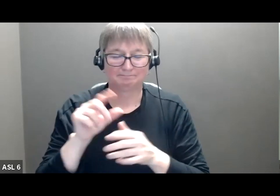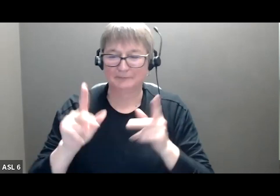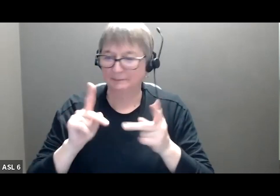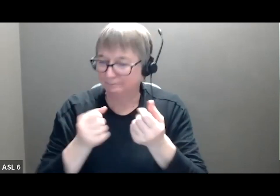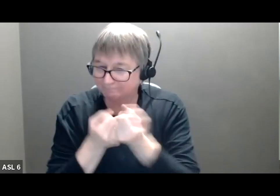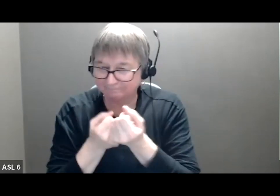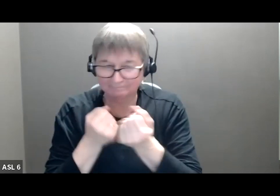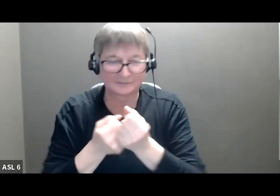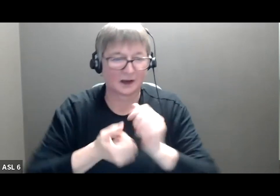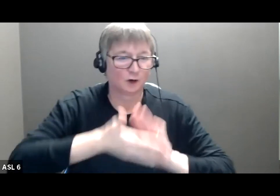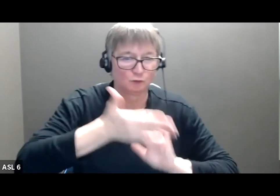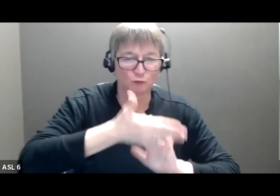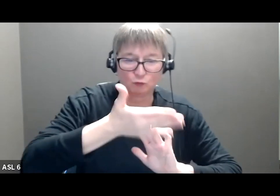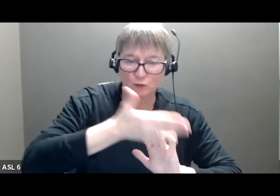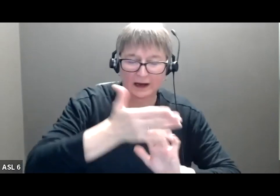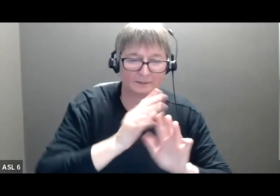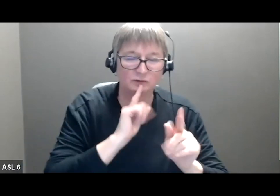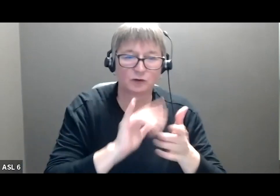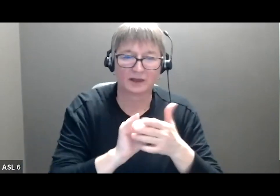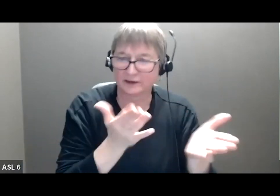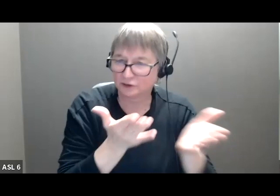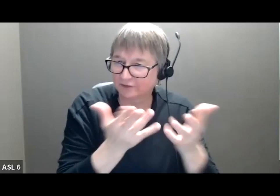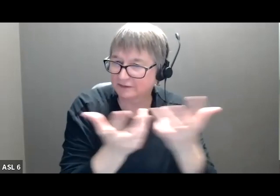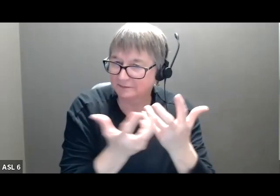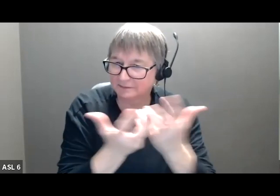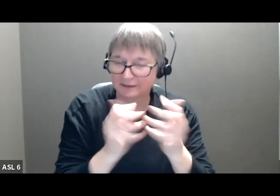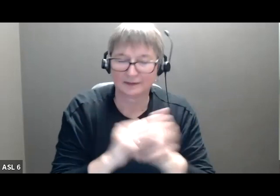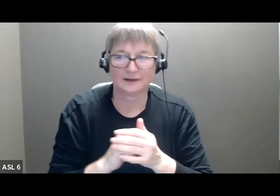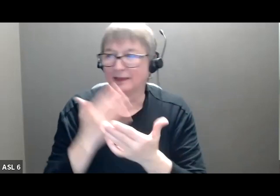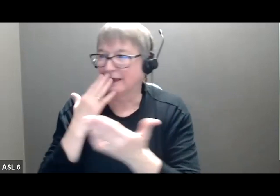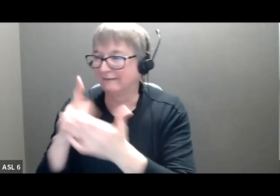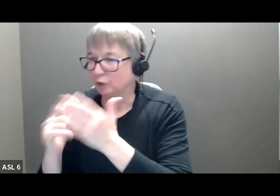the accessibility on the back end and the tech on the back end. To Josh, and Samira,